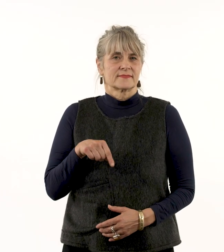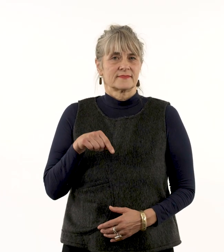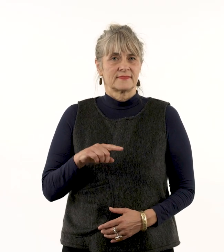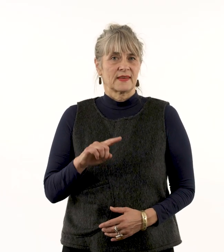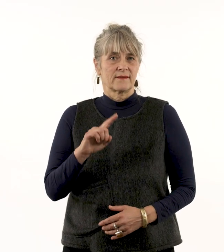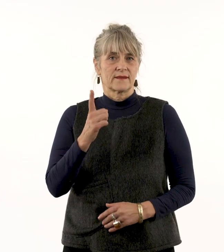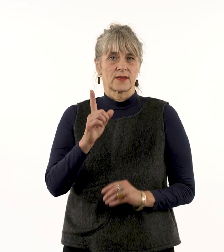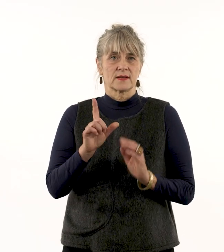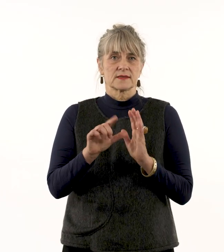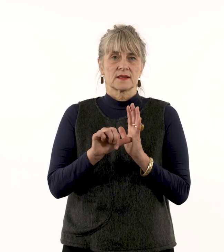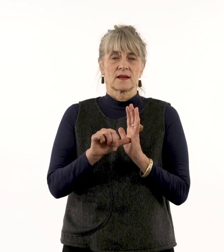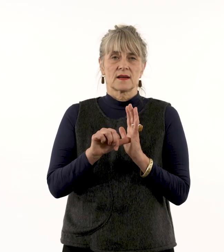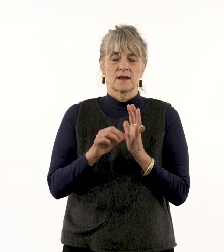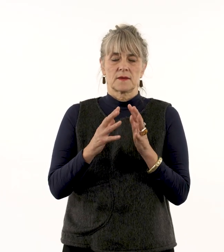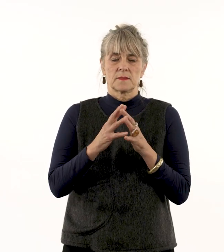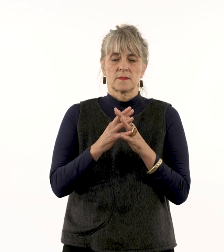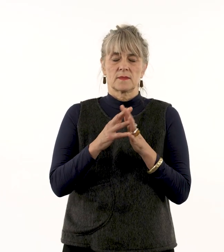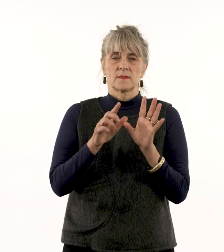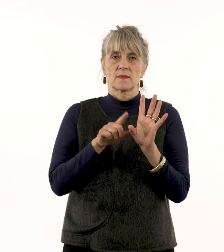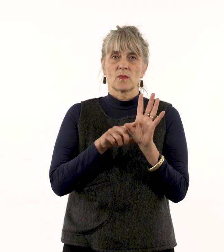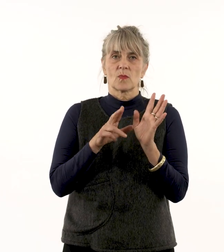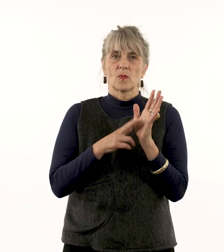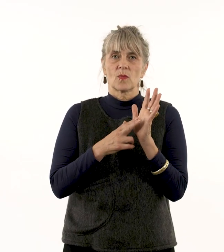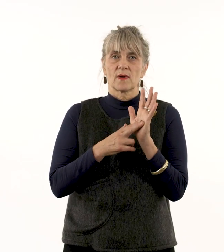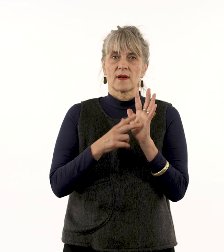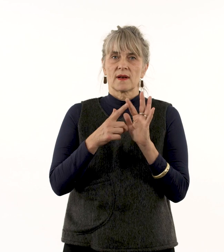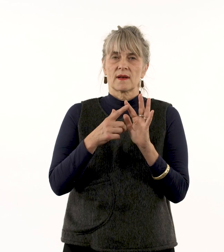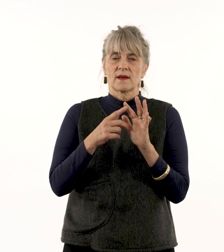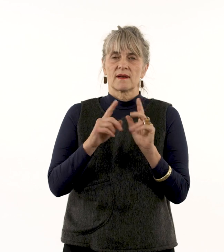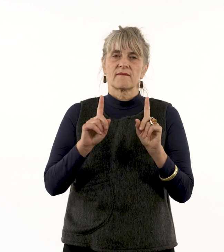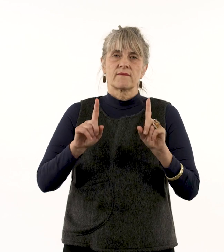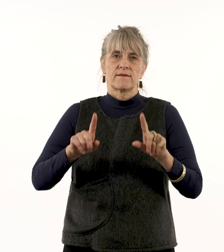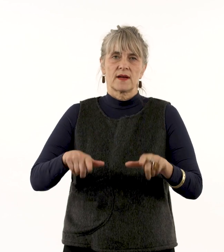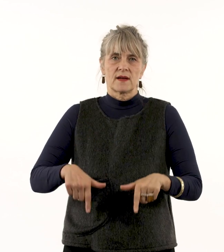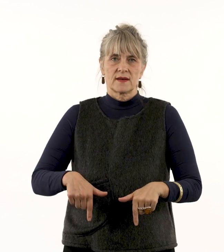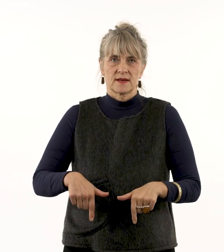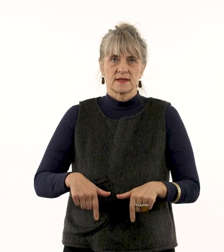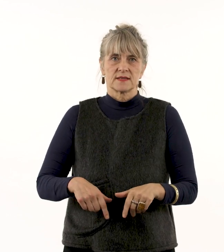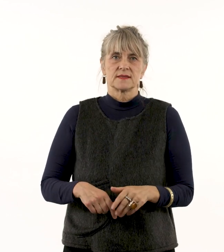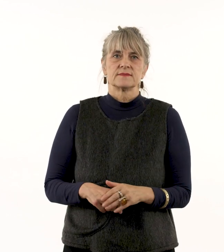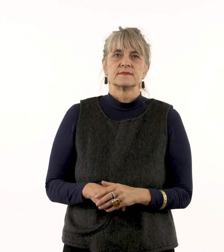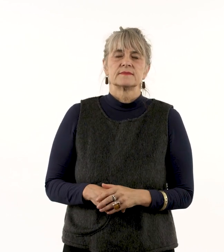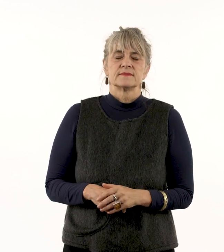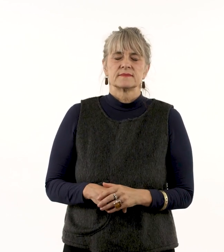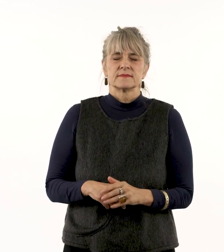Giles Alexander is first-time Wynne finalist.